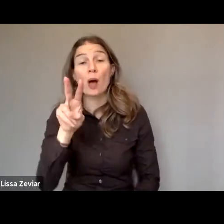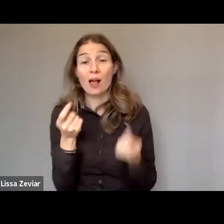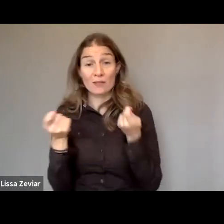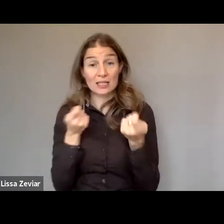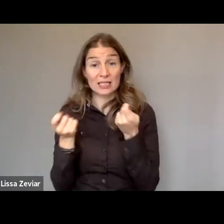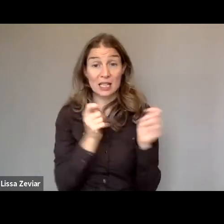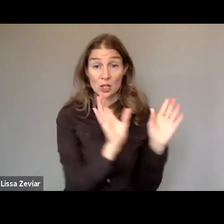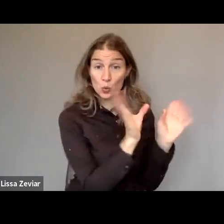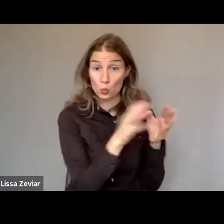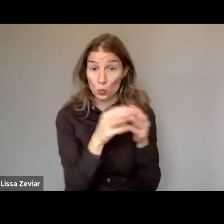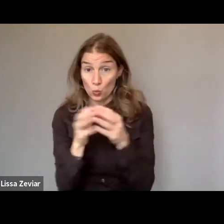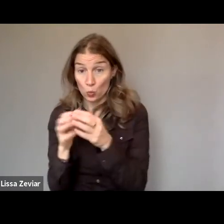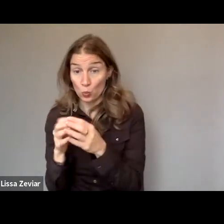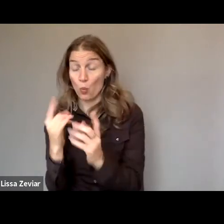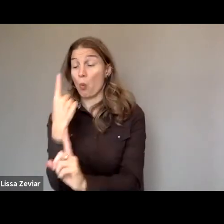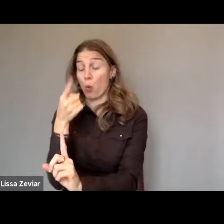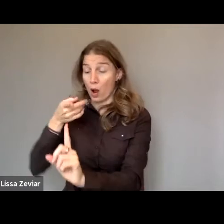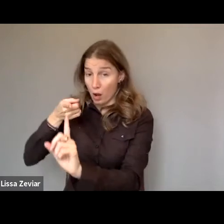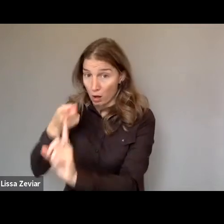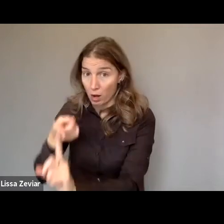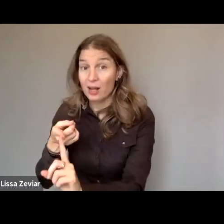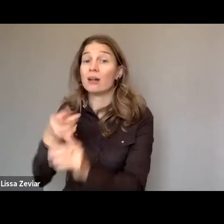to violence against women and girls with disabilities.